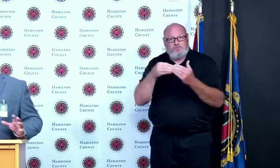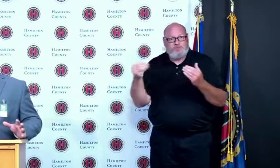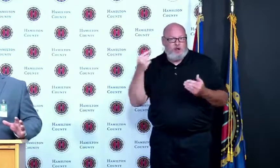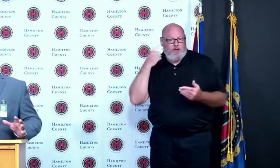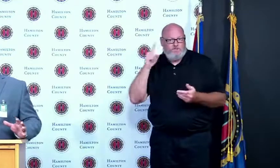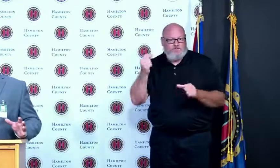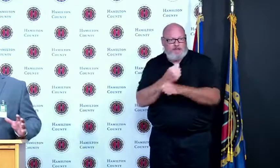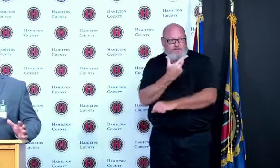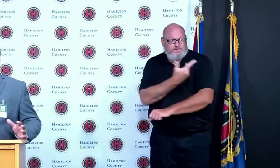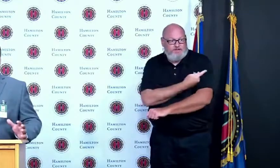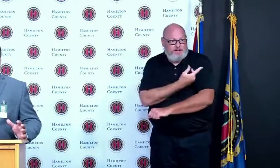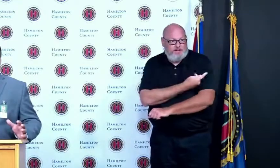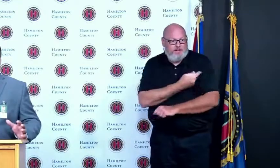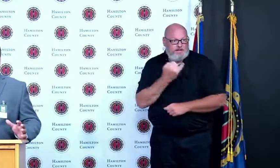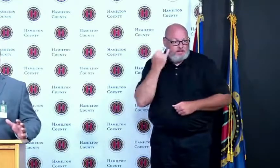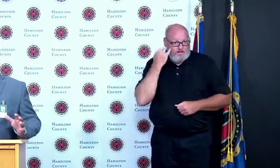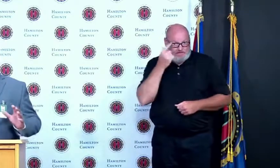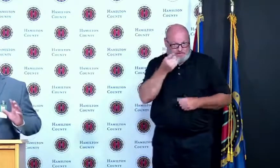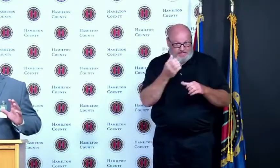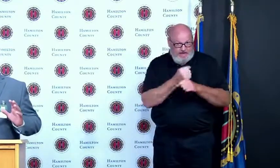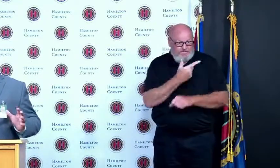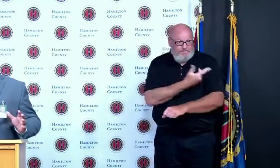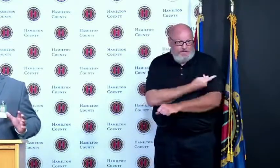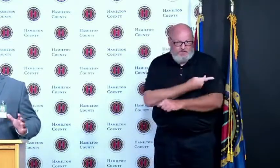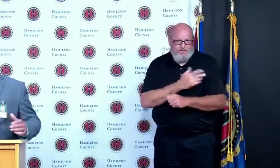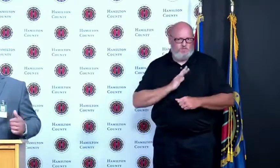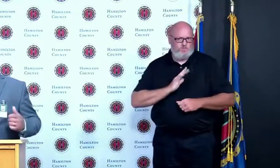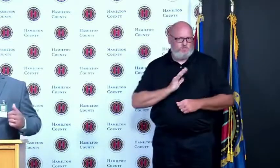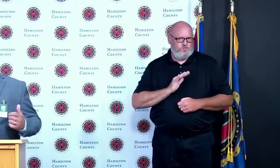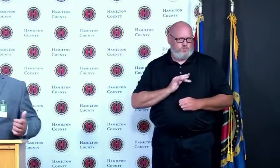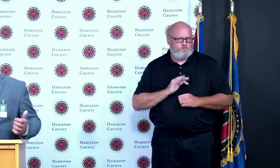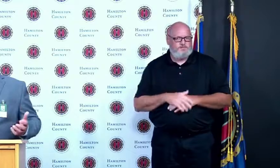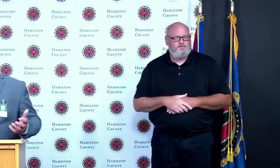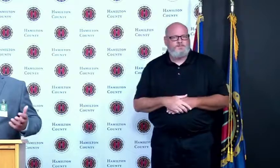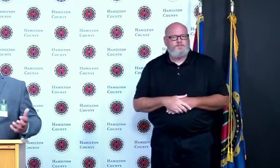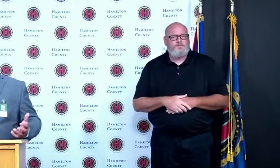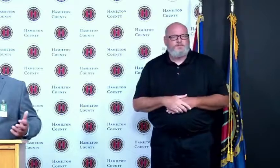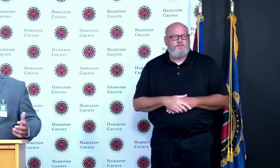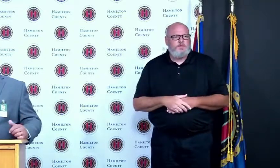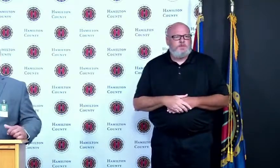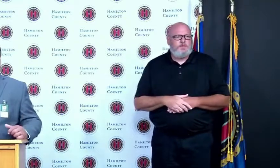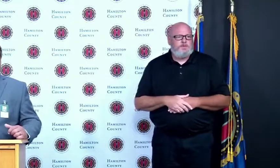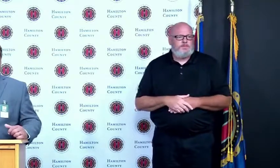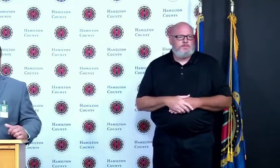basics of infectious disease control I'm asking you to continue to cover your cough